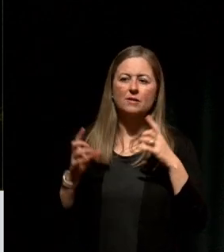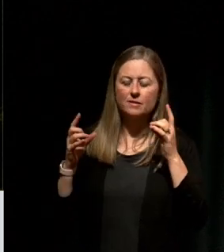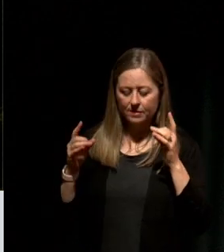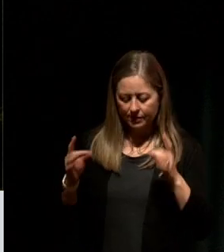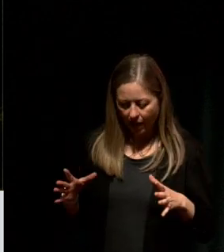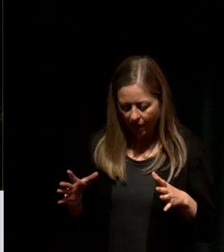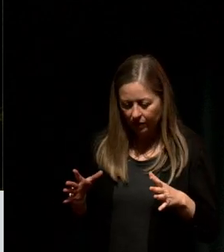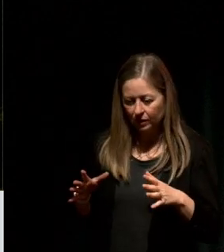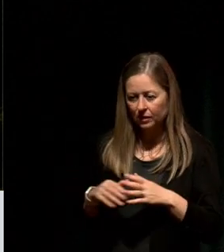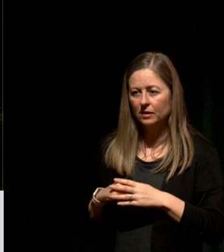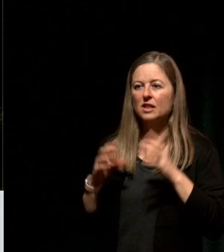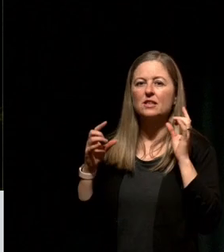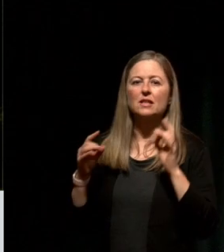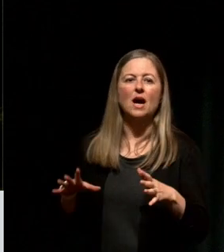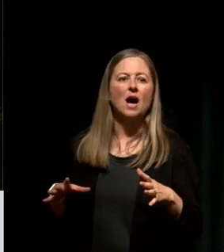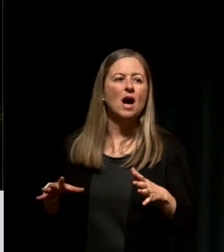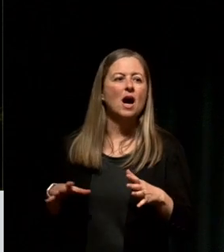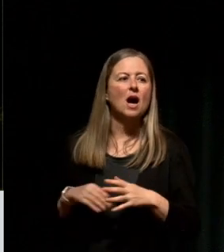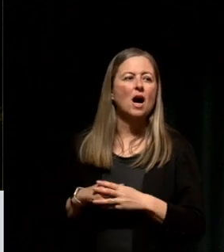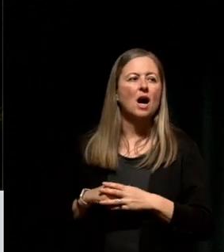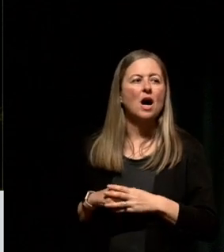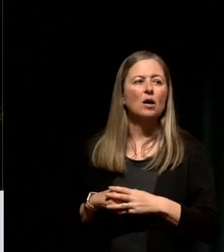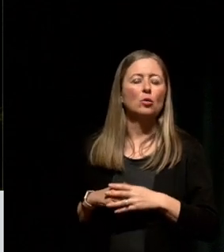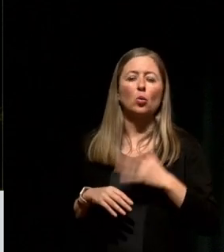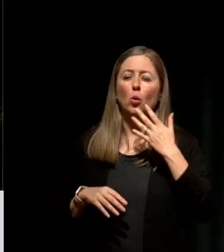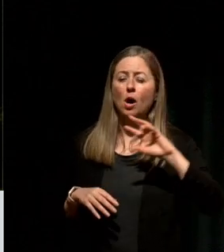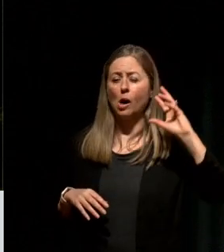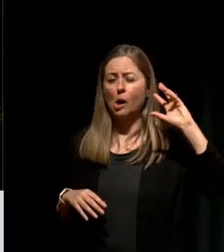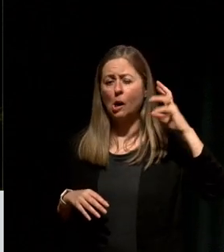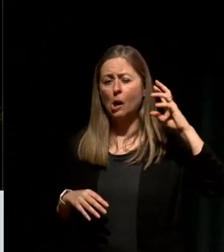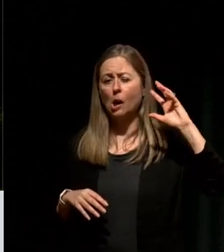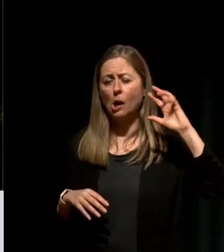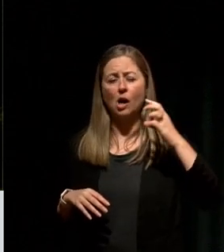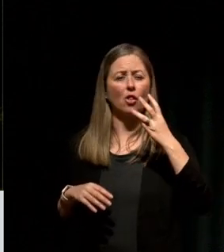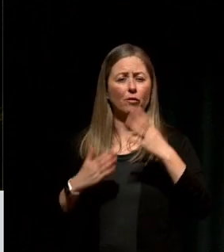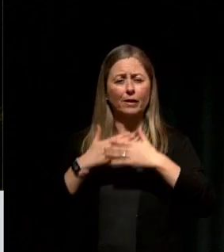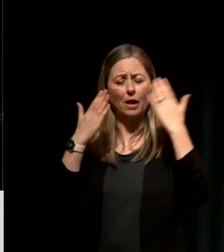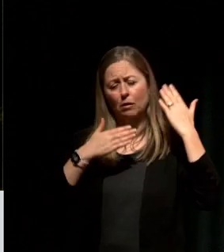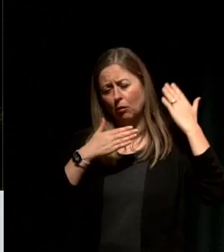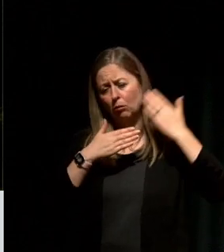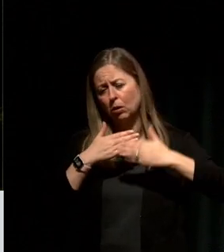to get hot, with three days above 43 degrees in January and the temperature peaked on the